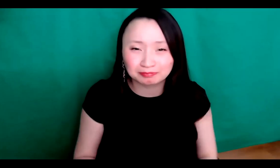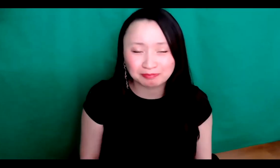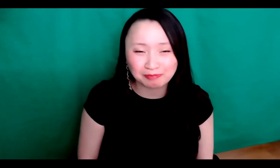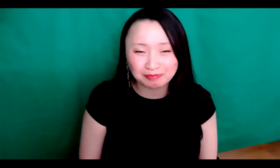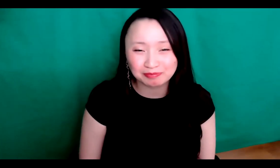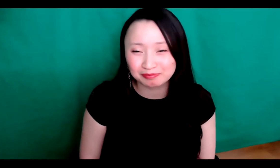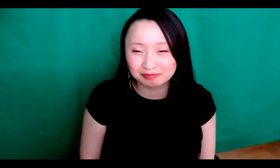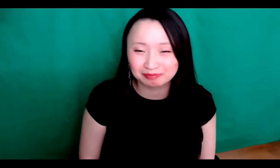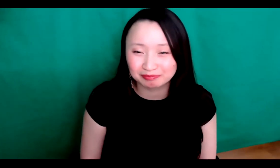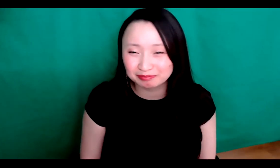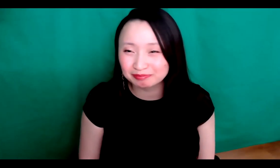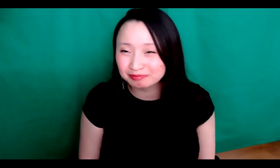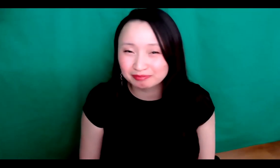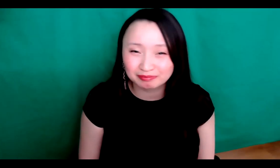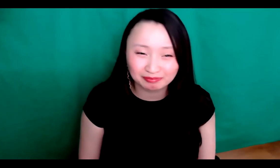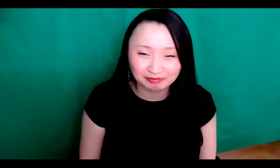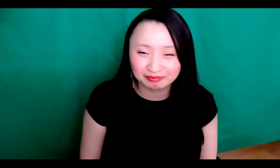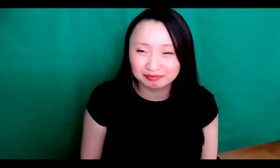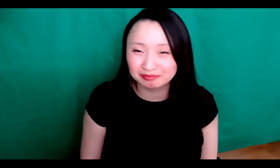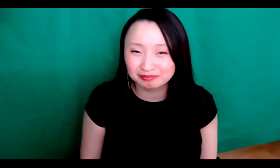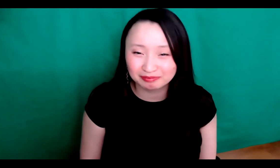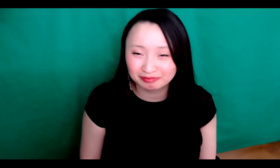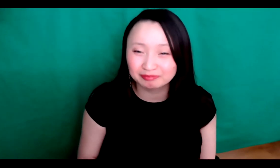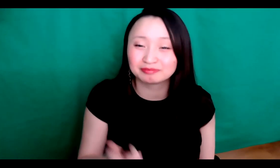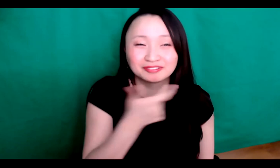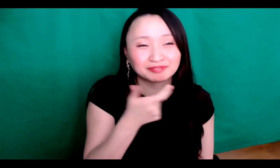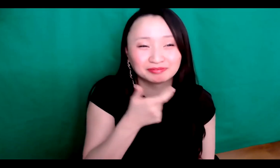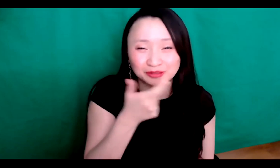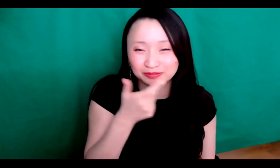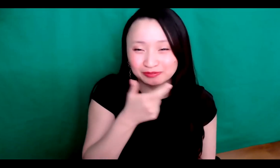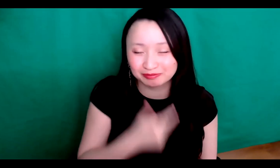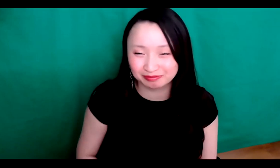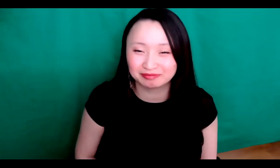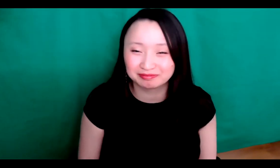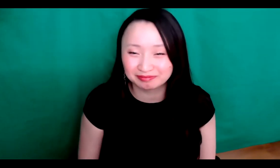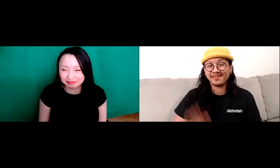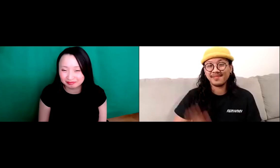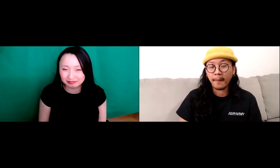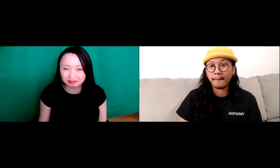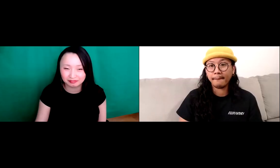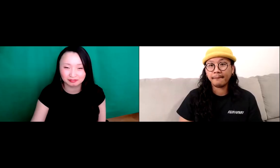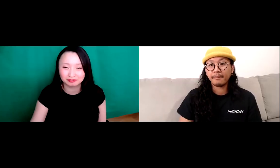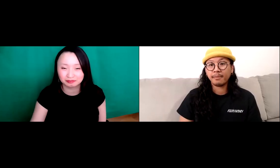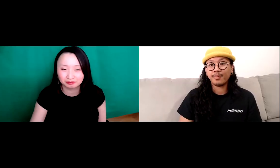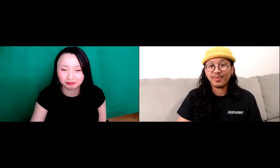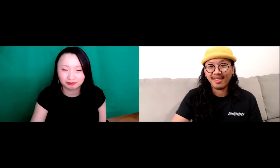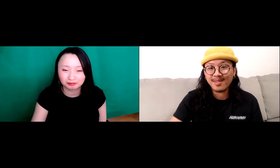know, why is that important to you, Joey, go ahead.